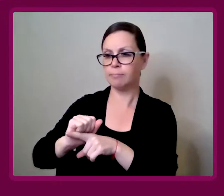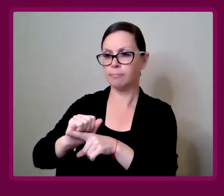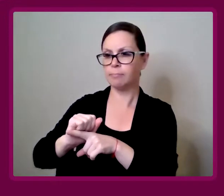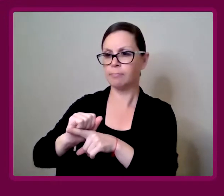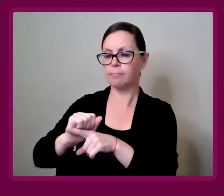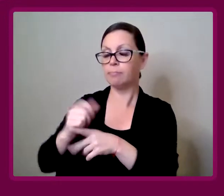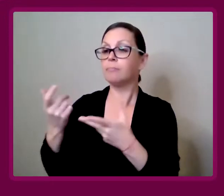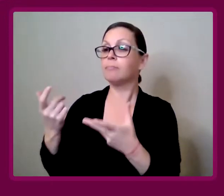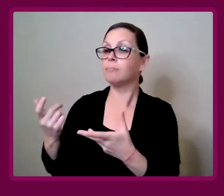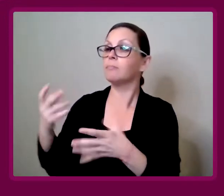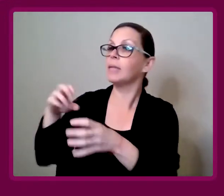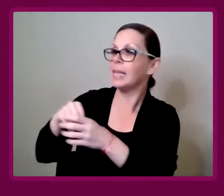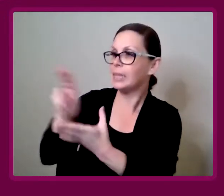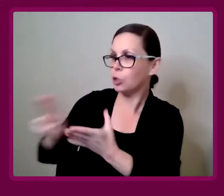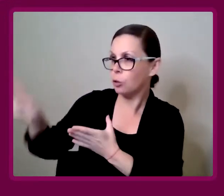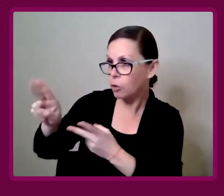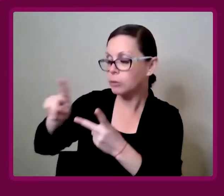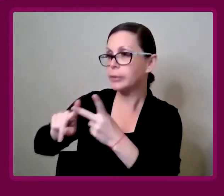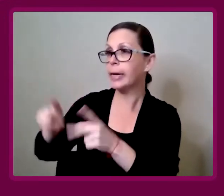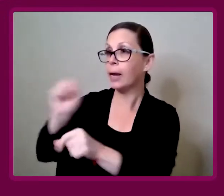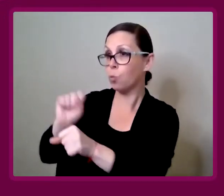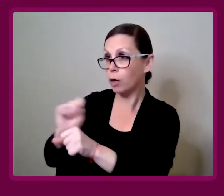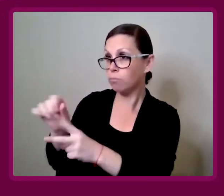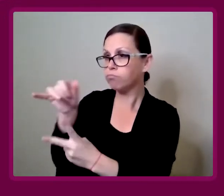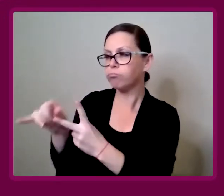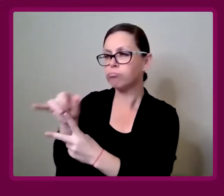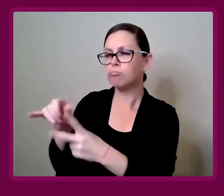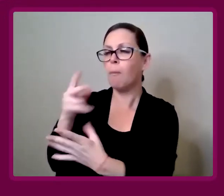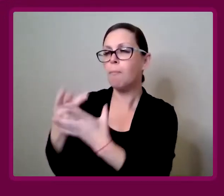At the university, or through work.